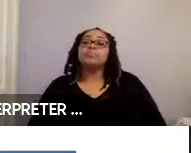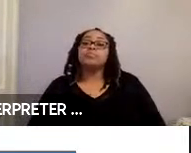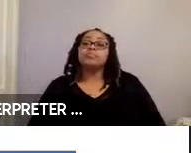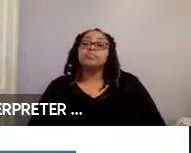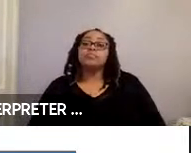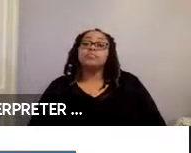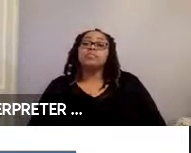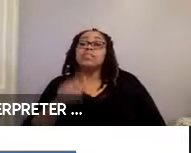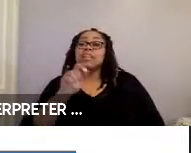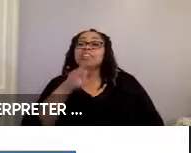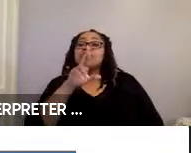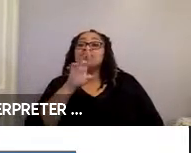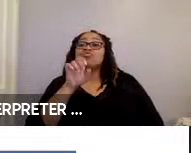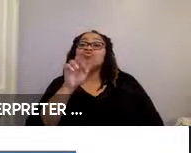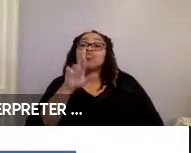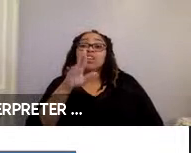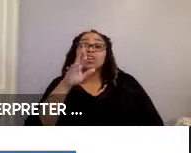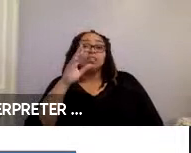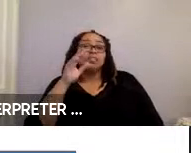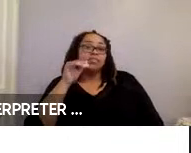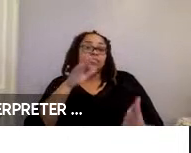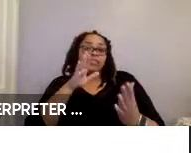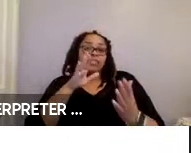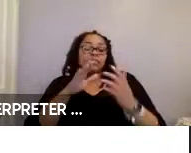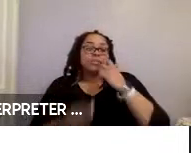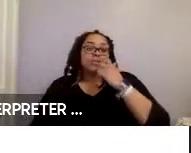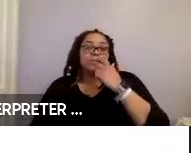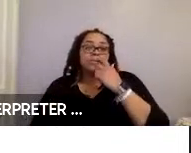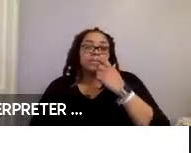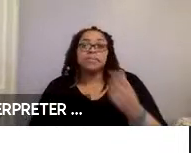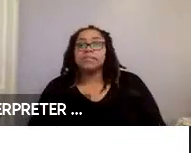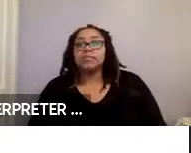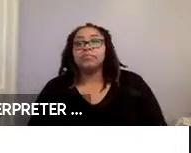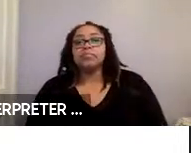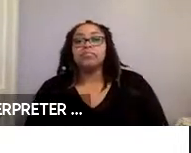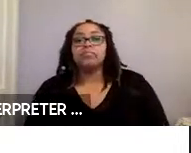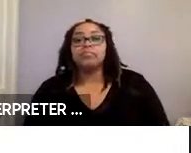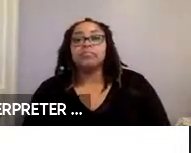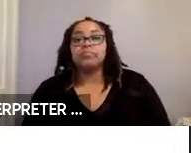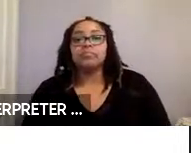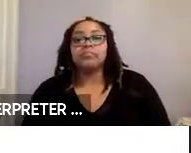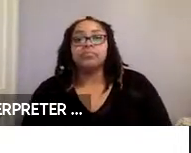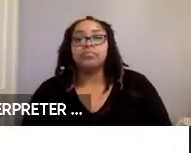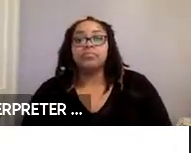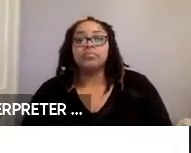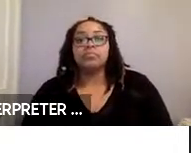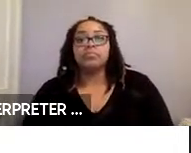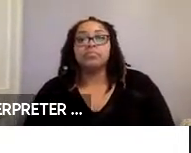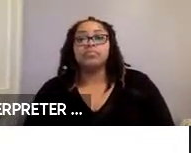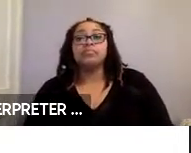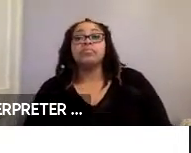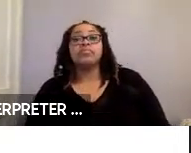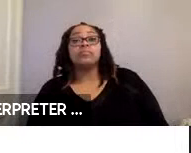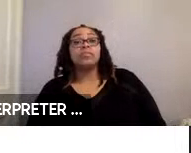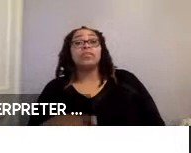again, that one is rear-facing. On the left of this slide is a line drawing showing securement